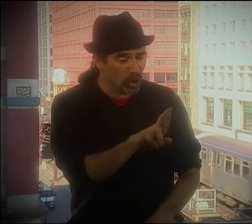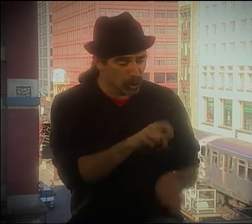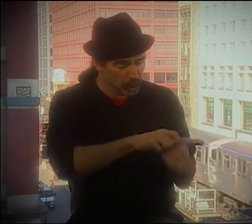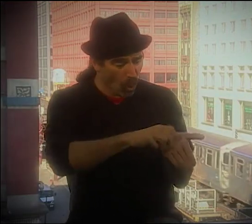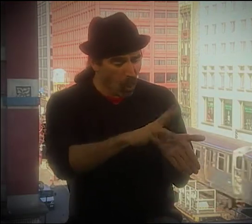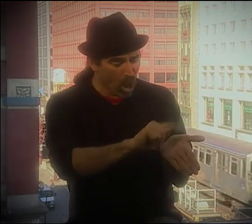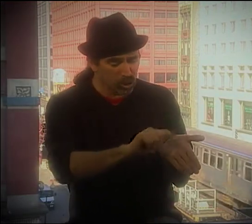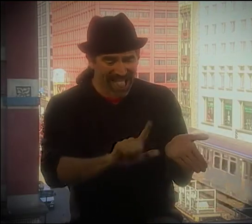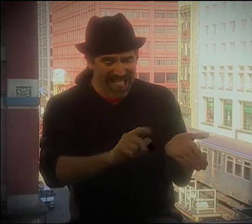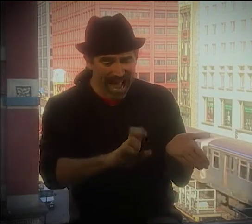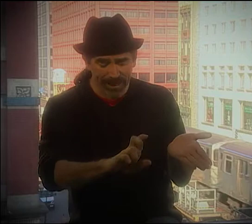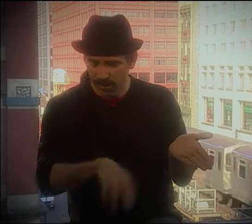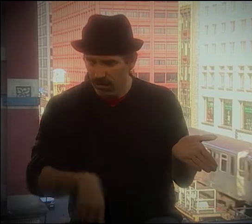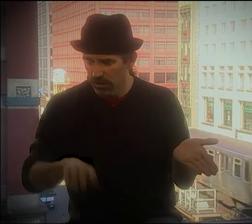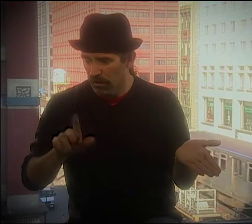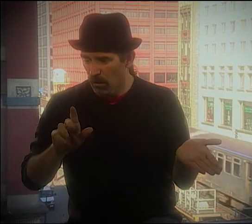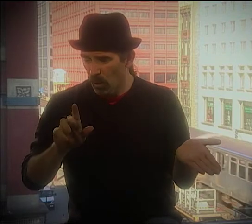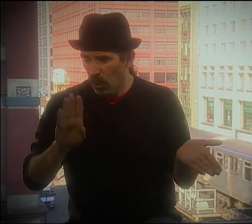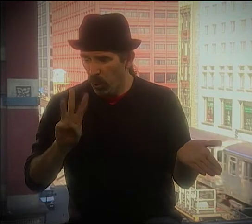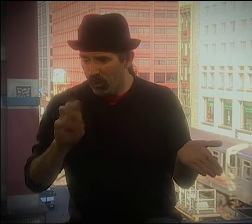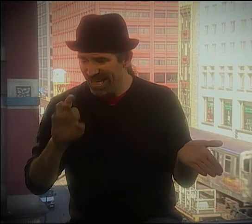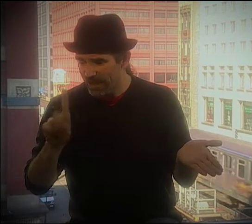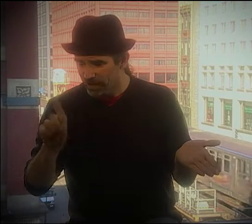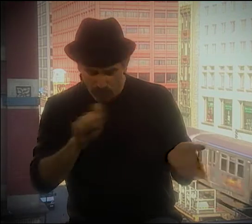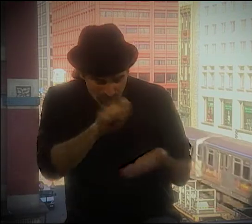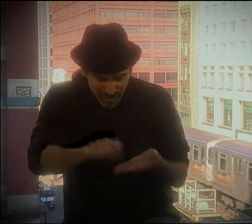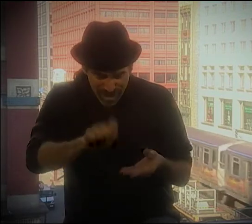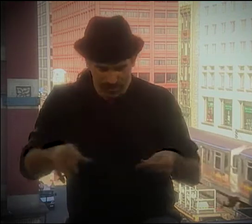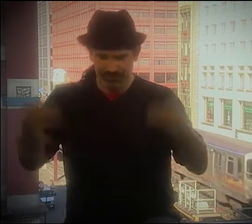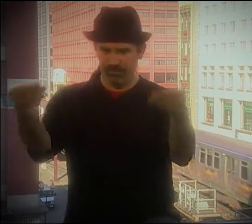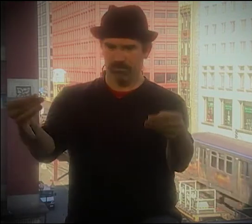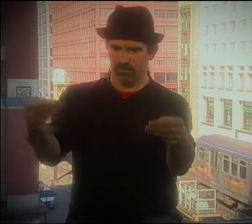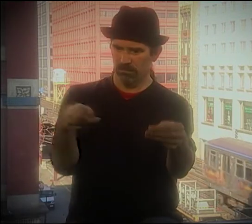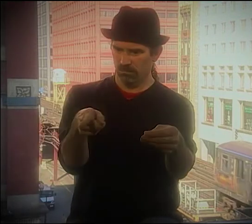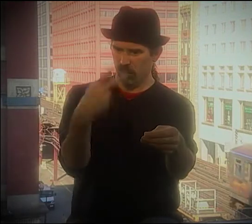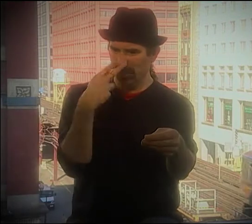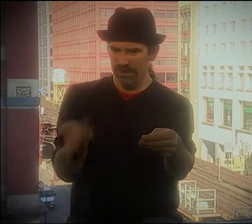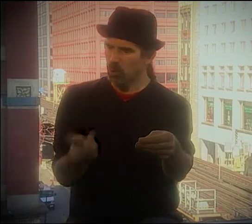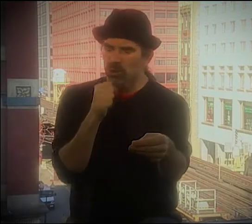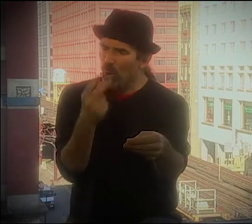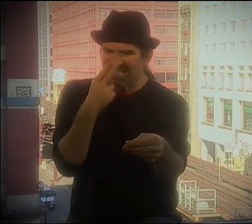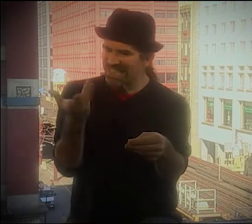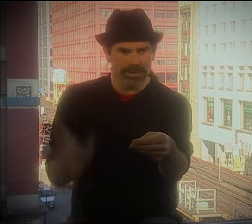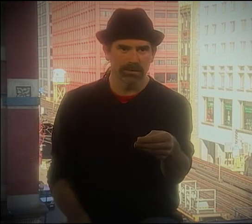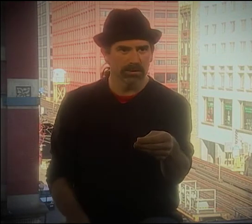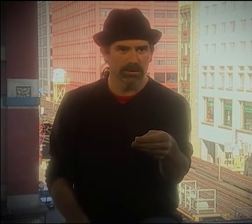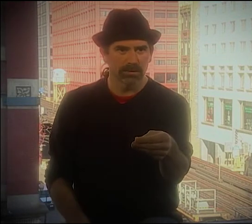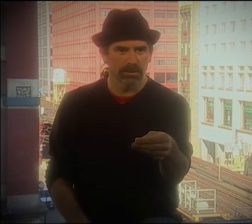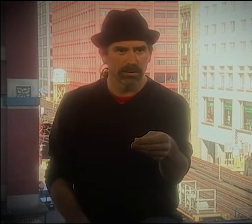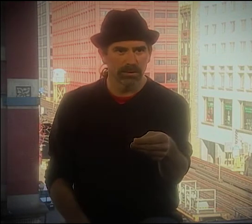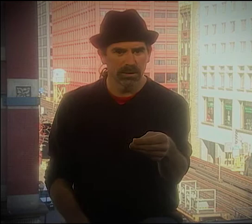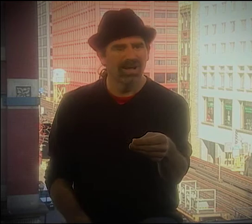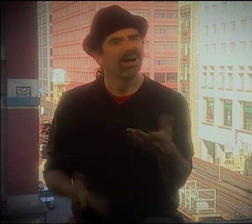YOU CAN SEE IT. IT'S CLEAR. IF I SPELL OUT "WATER" OR "LAKE" OR WHATEVER AND I WRITE IT